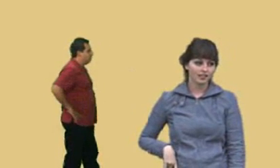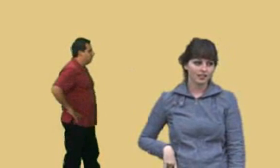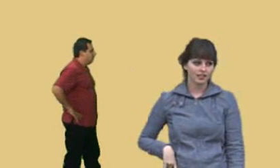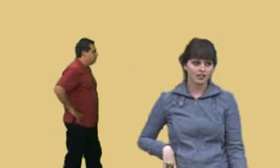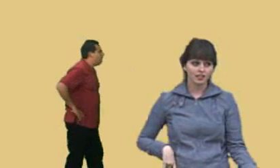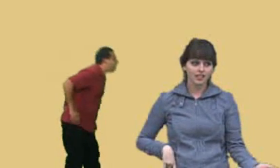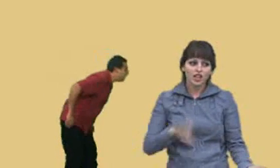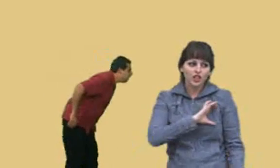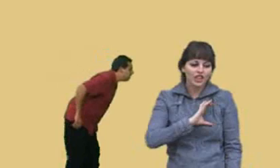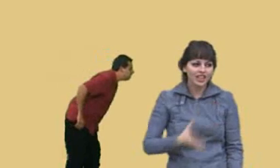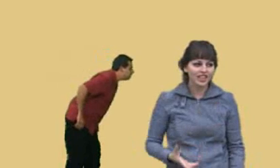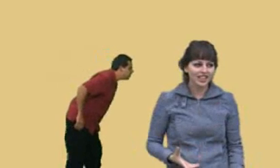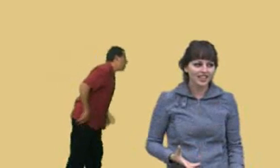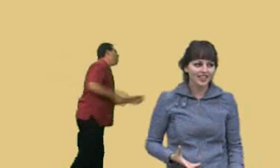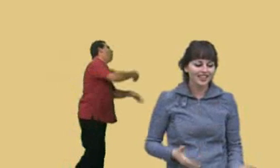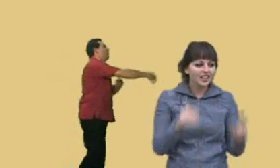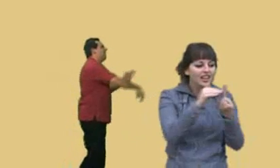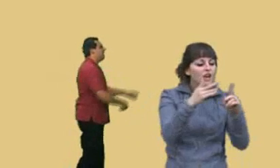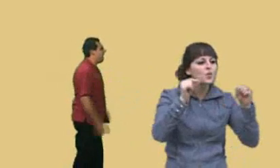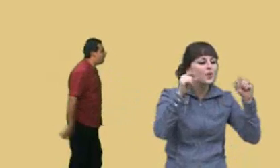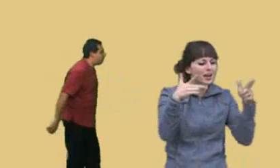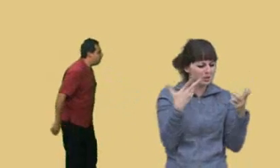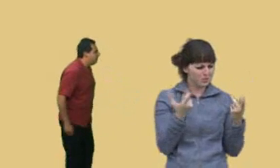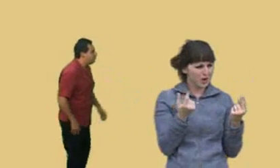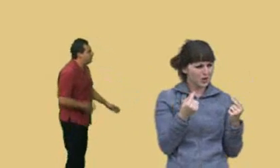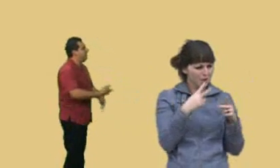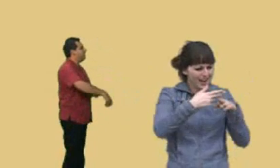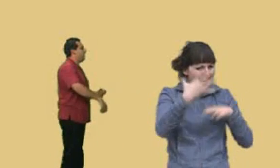Charlie! Charlie, what are you doing, taking a nap? What is this?